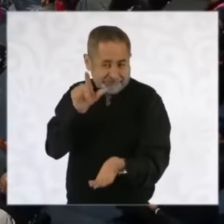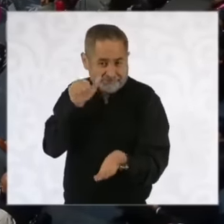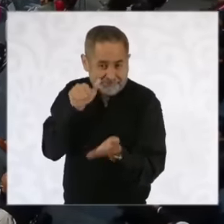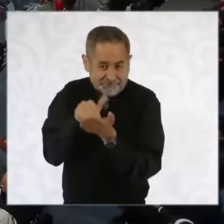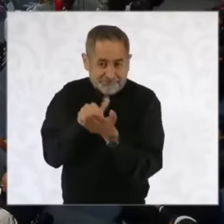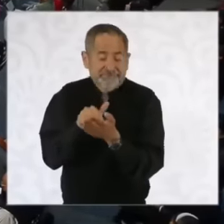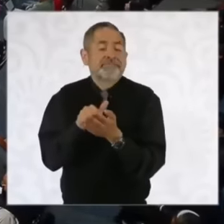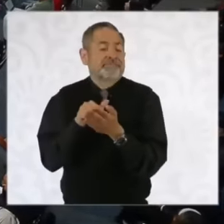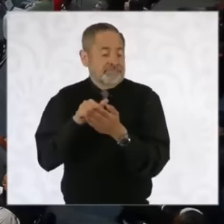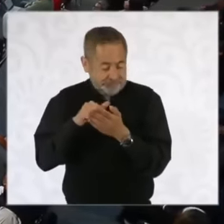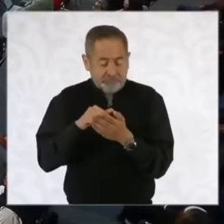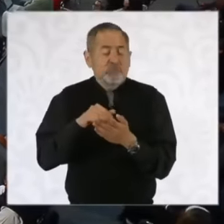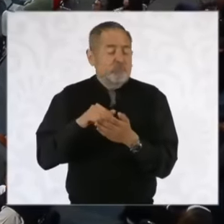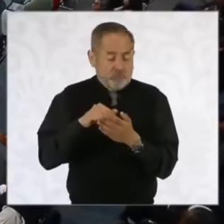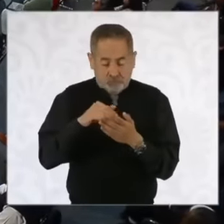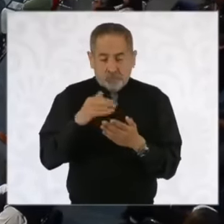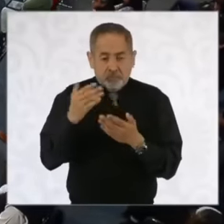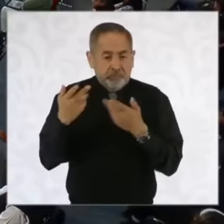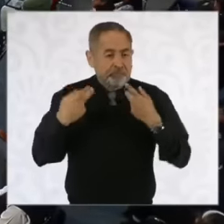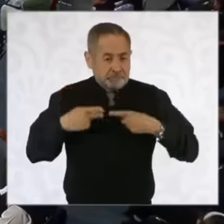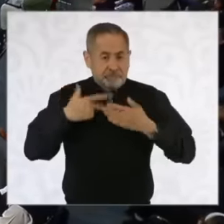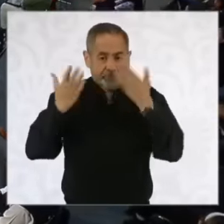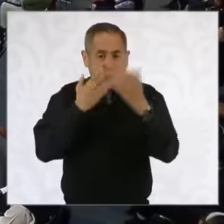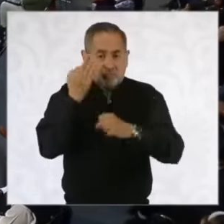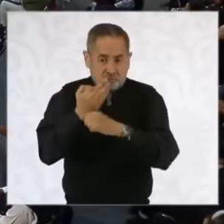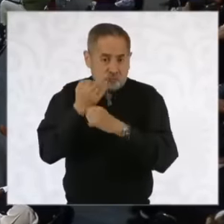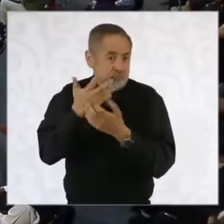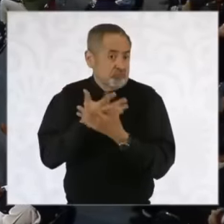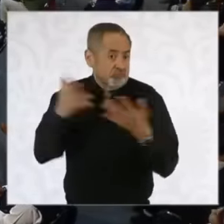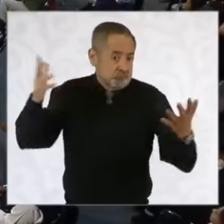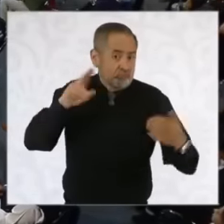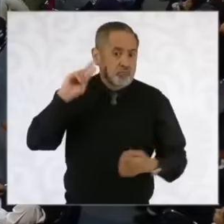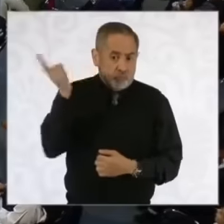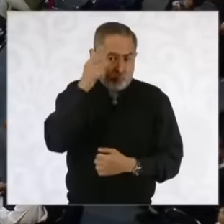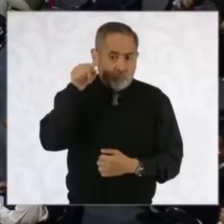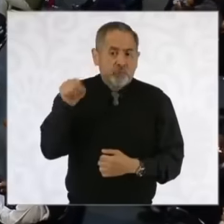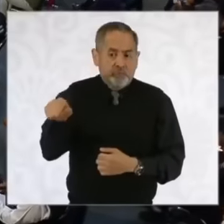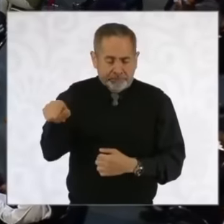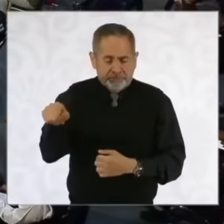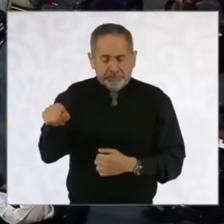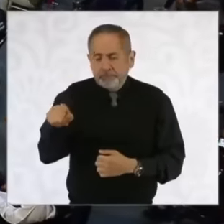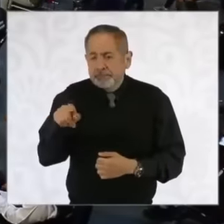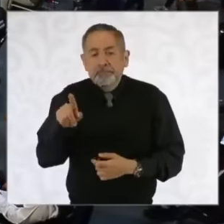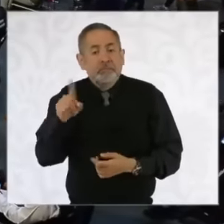fairly large university. And those who study at the University of Sonora are obliged to pay